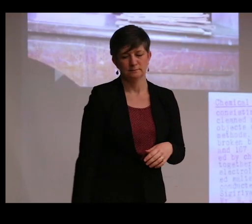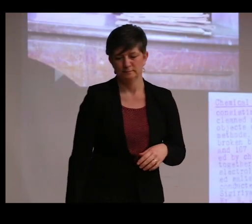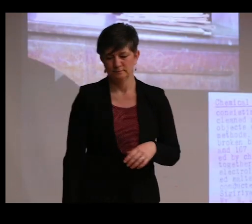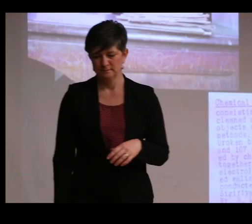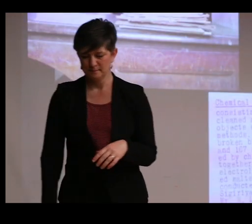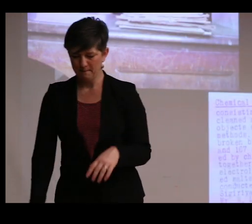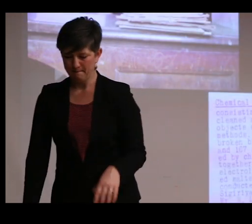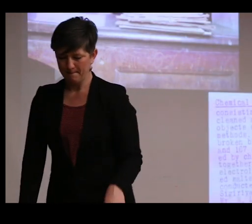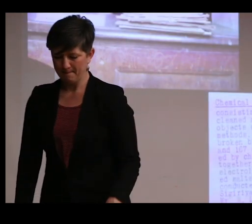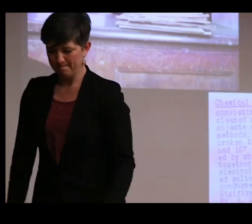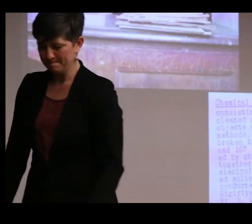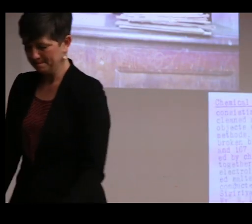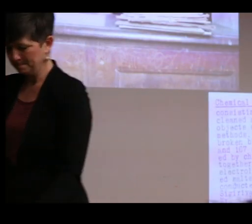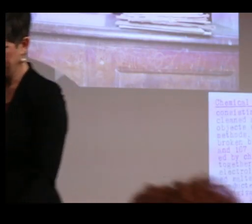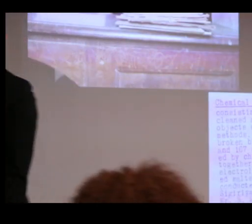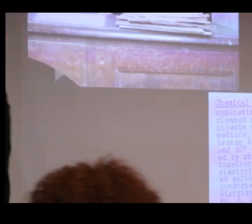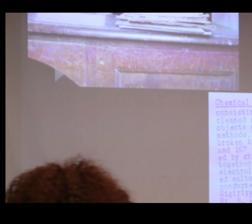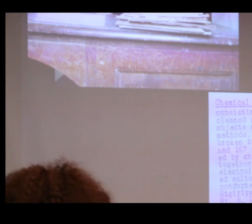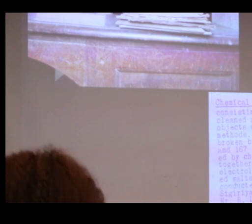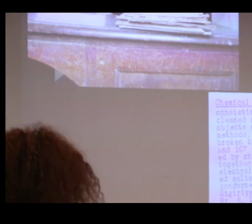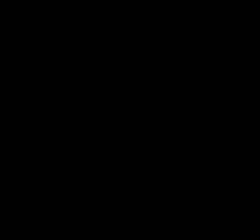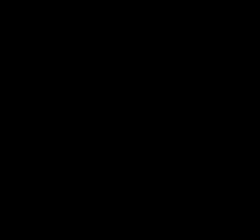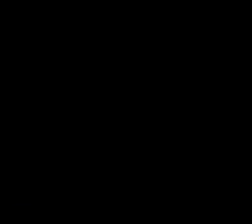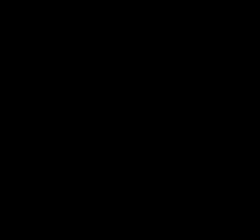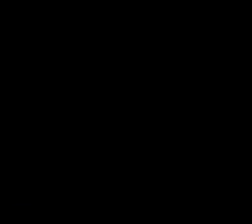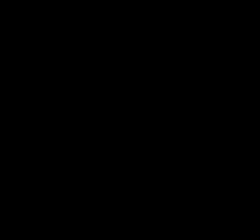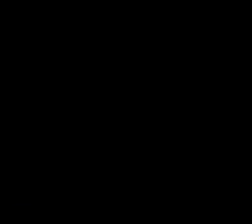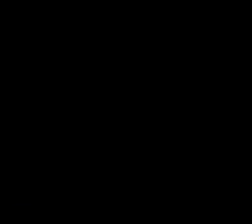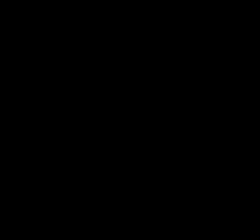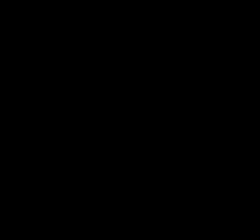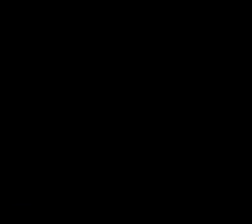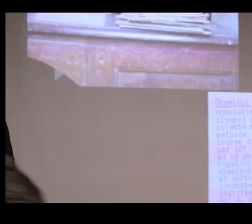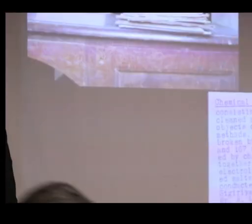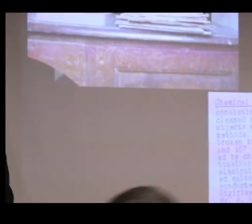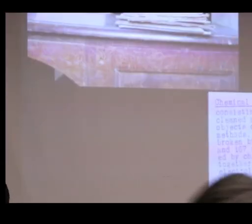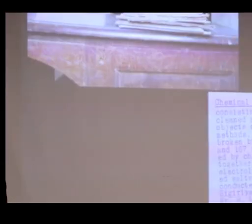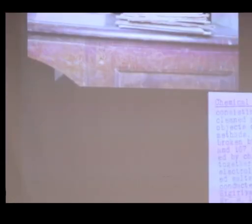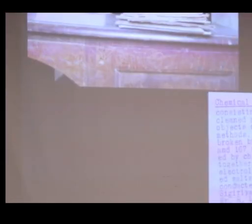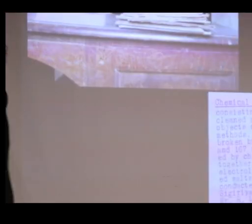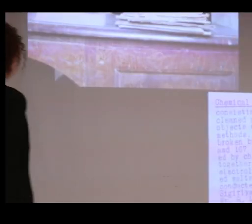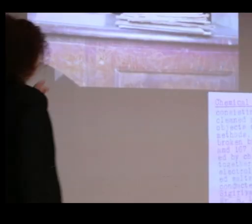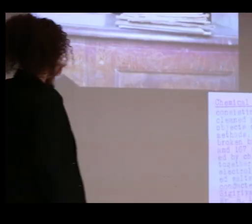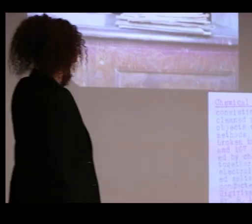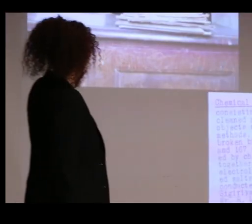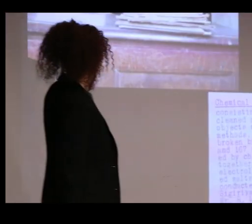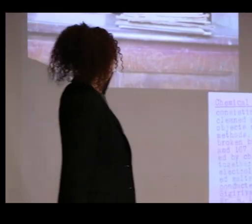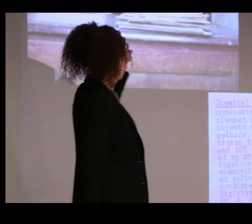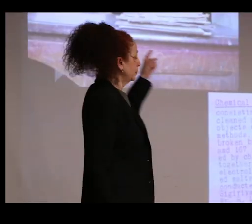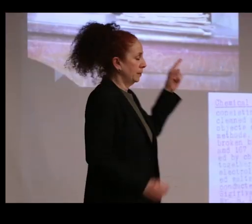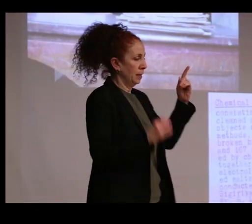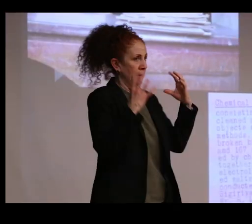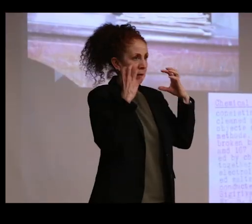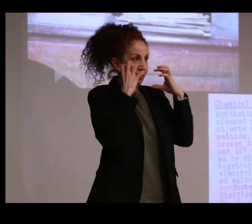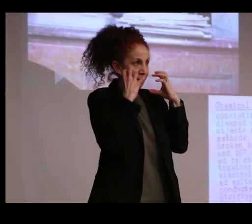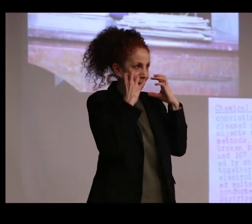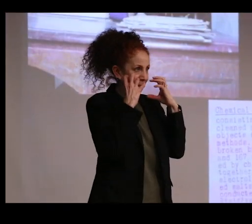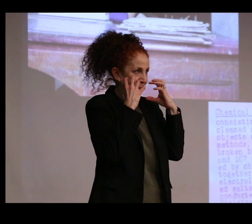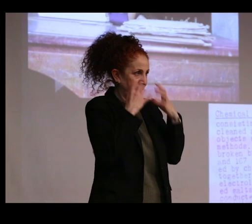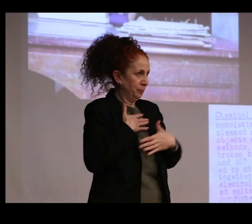I was wearing a half-face respirator and breathing heavily, sort of like an Indian Darth Vader, when I saw something in the archives that made